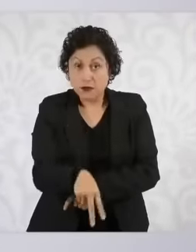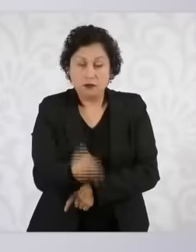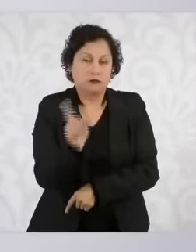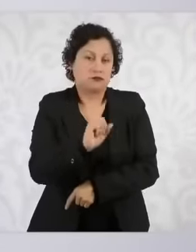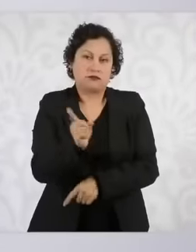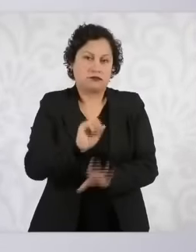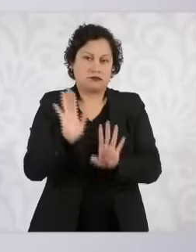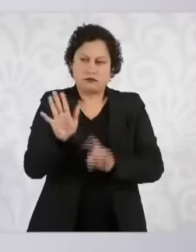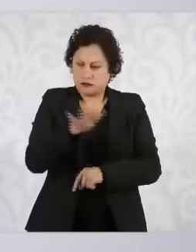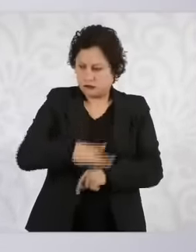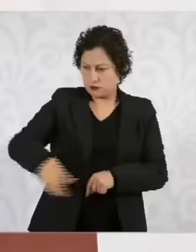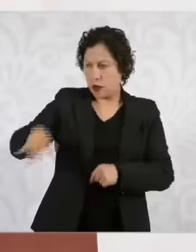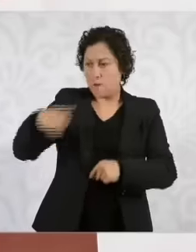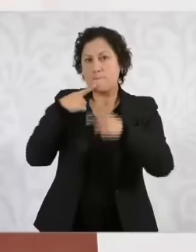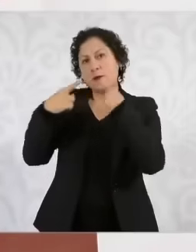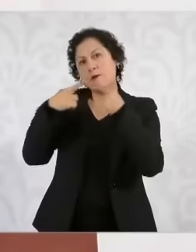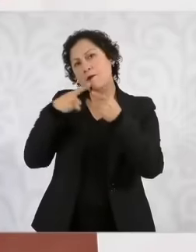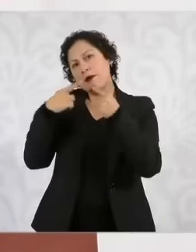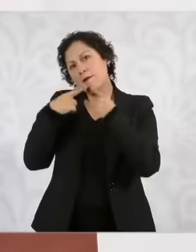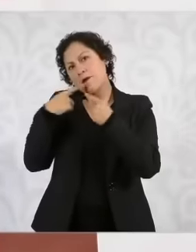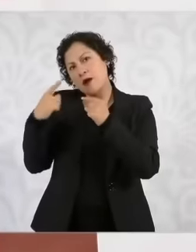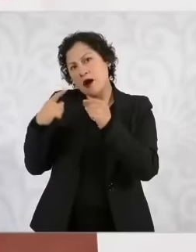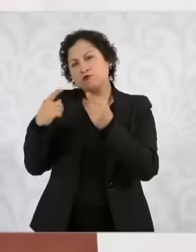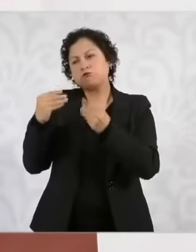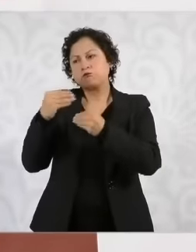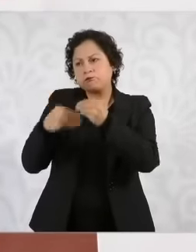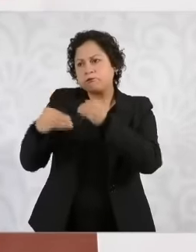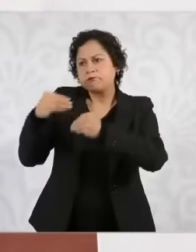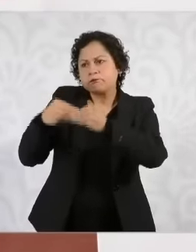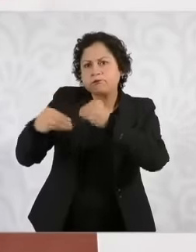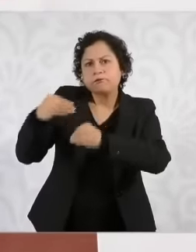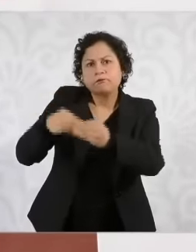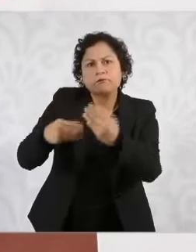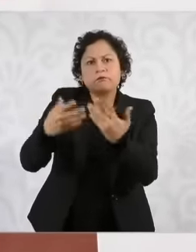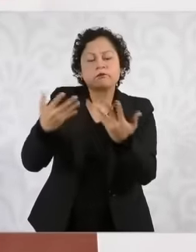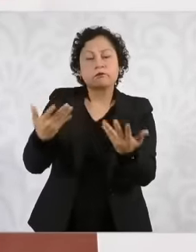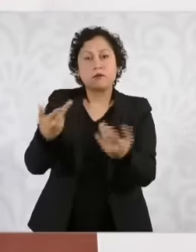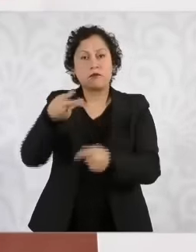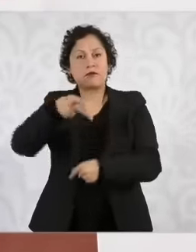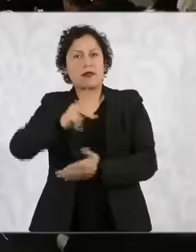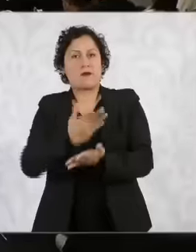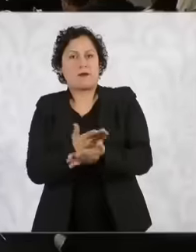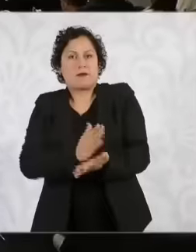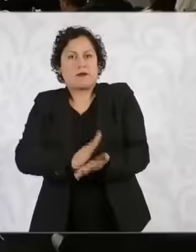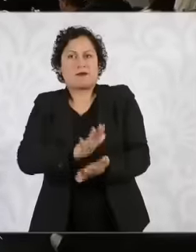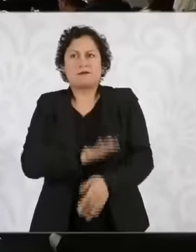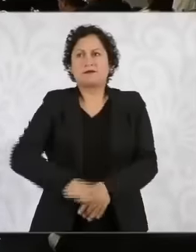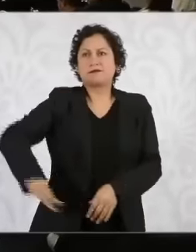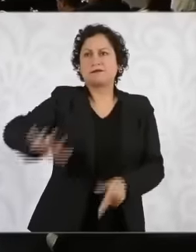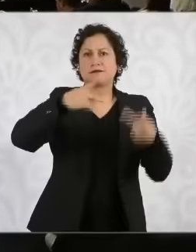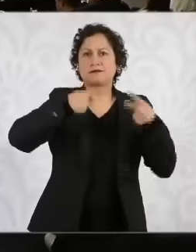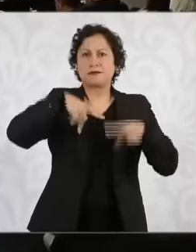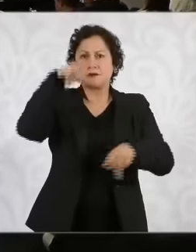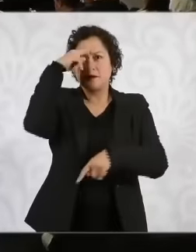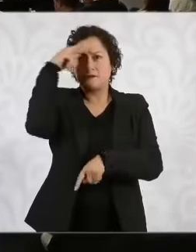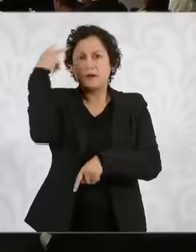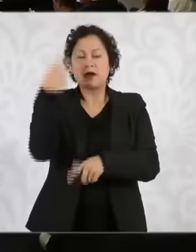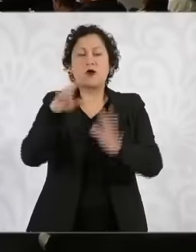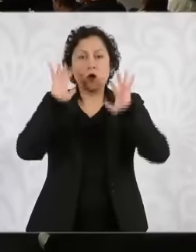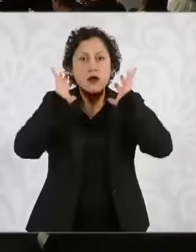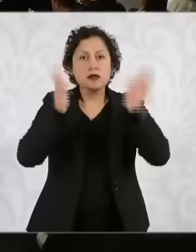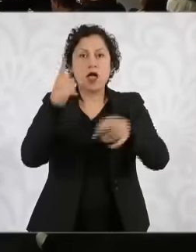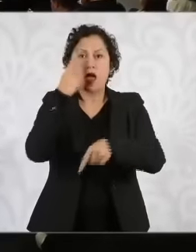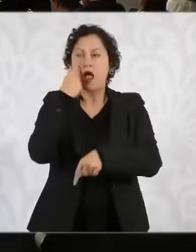in addition, the people of Mexico made a decision that was the reform of the judiciary